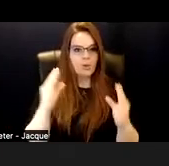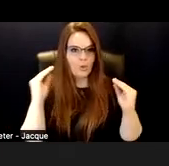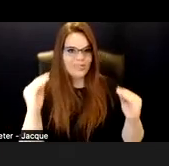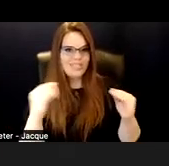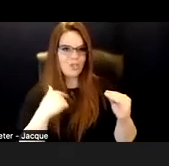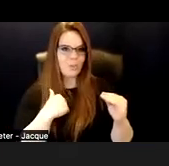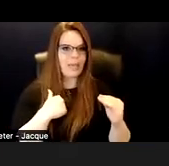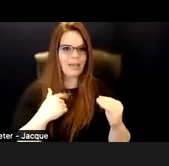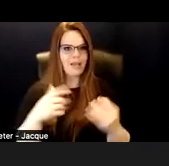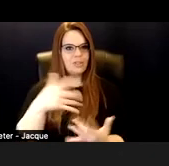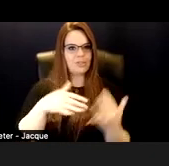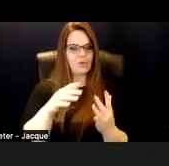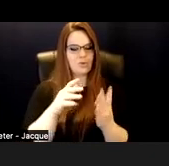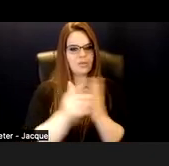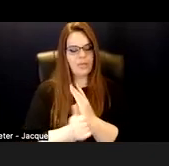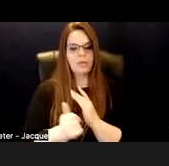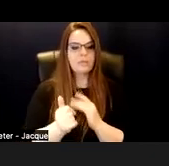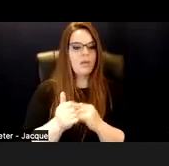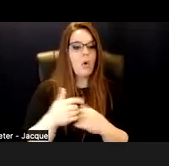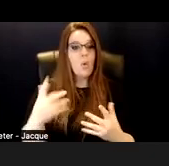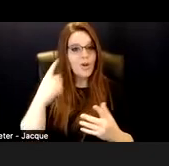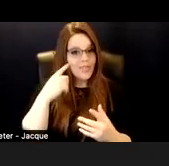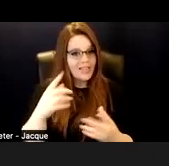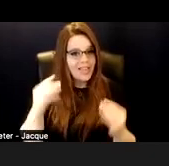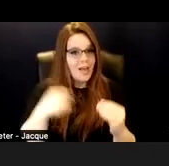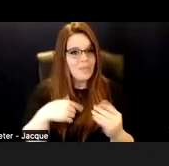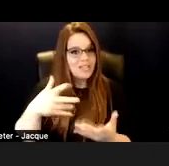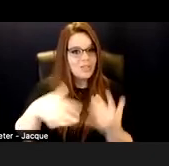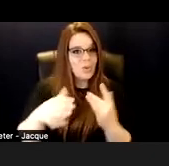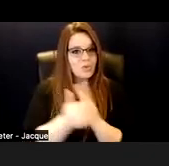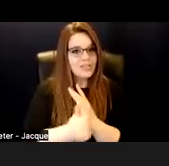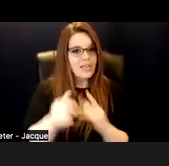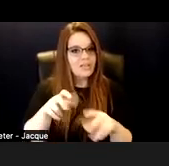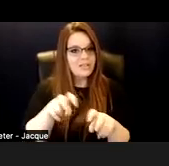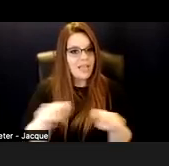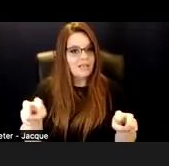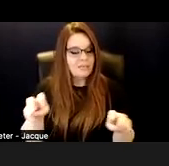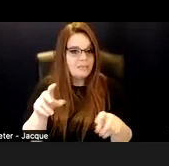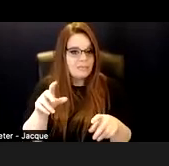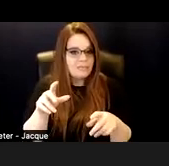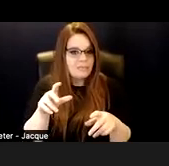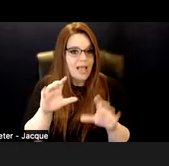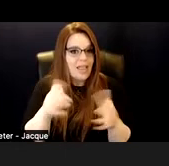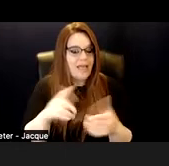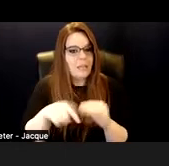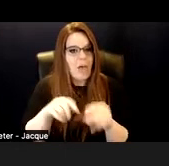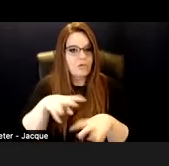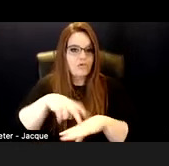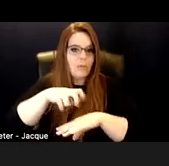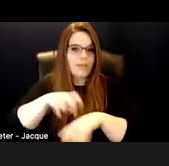unmute yourself, shout it out. What do you think they taught me in social skills class about jumping on the sofa and swearing? Anybody. Never OK.